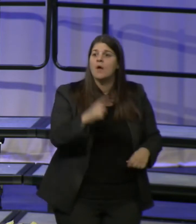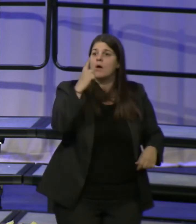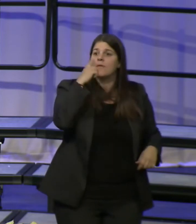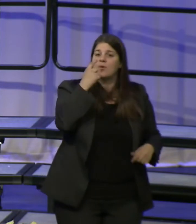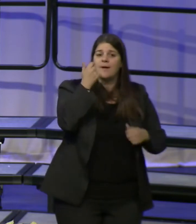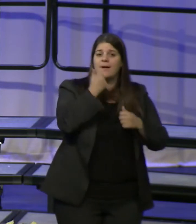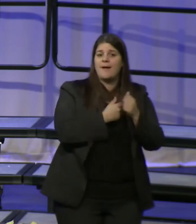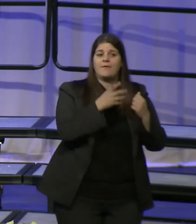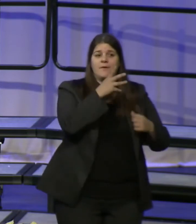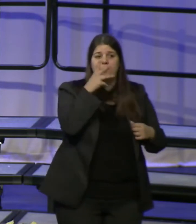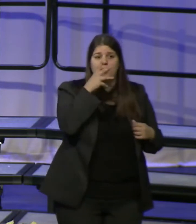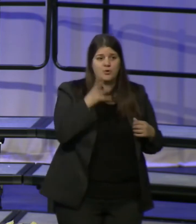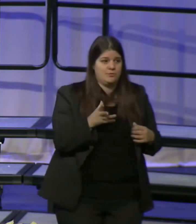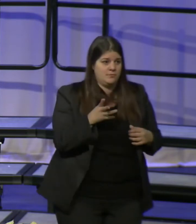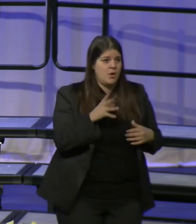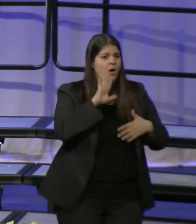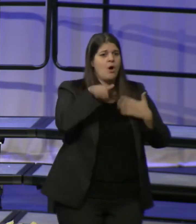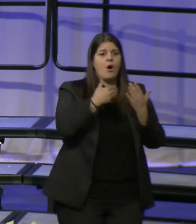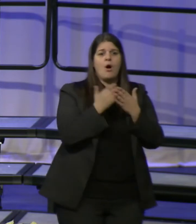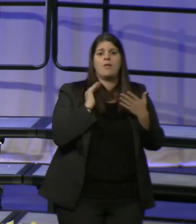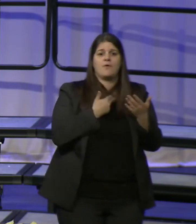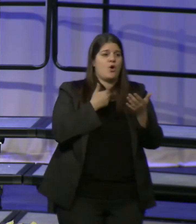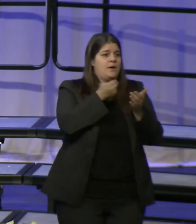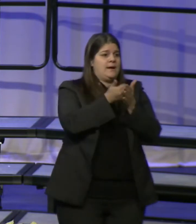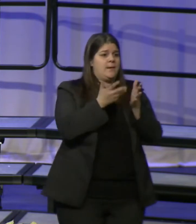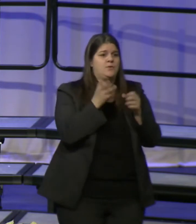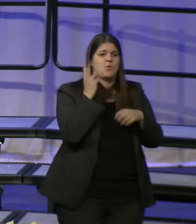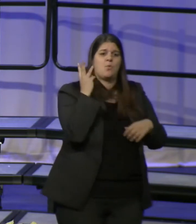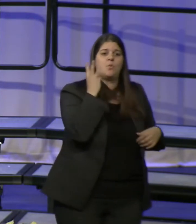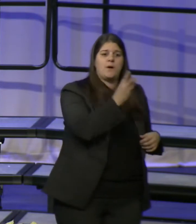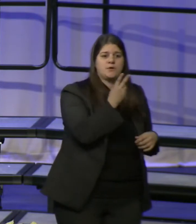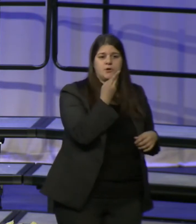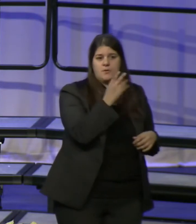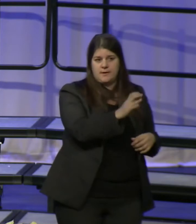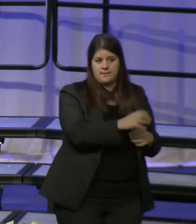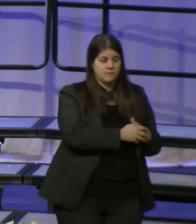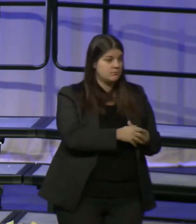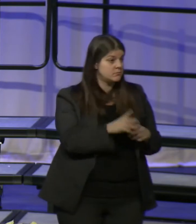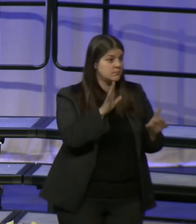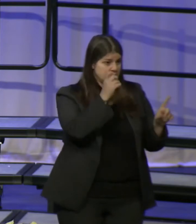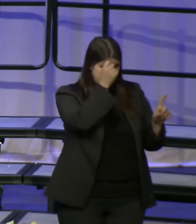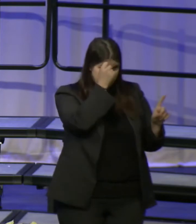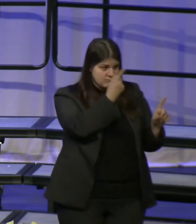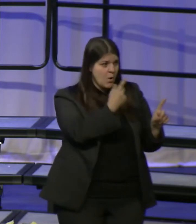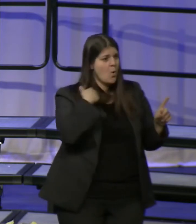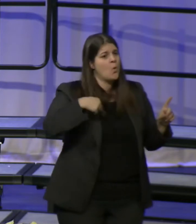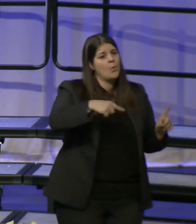and all of our neighbors in western Howard County, we can become the best example